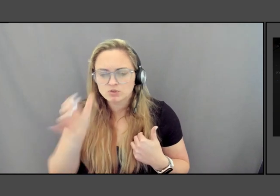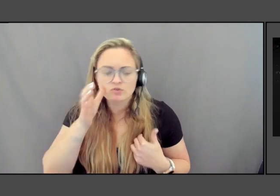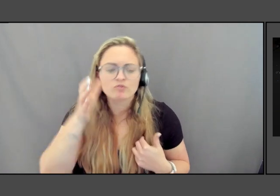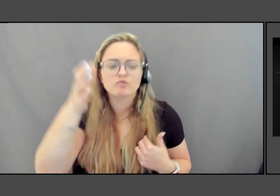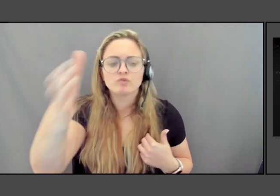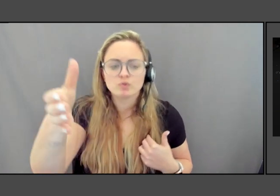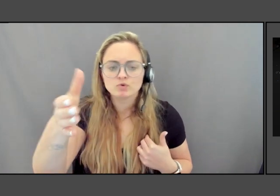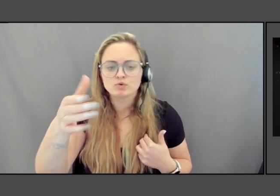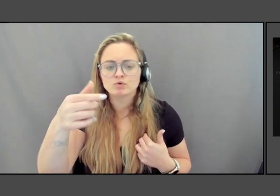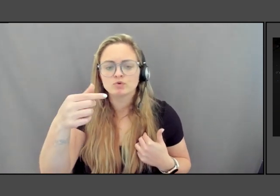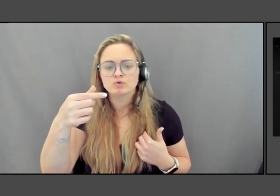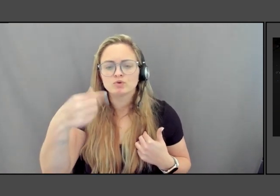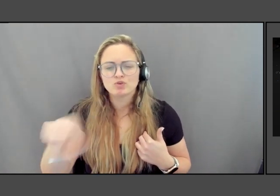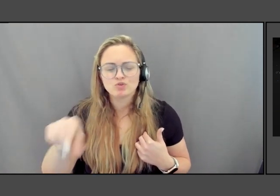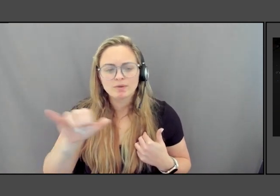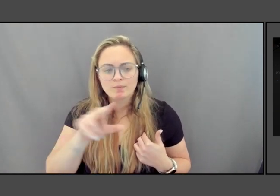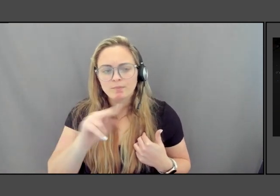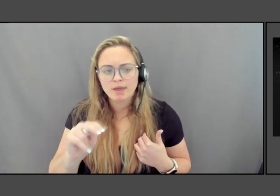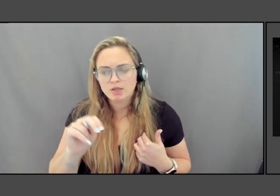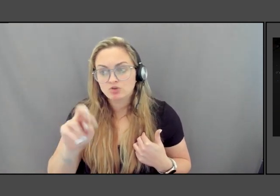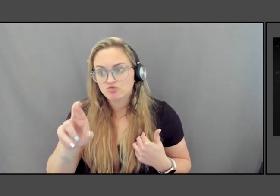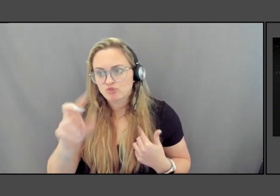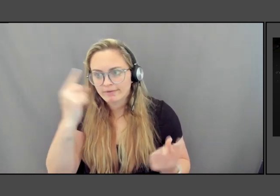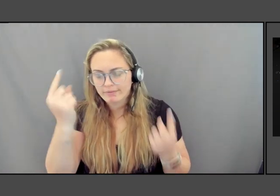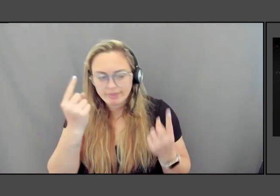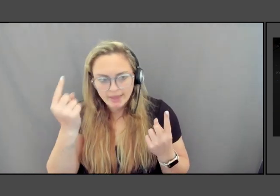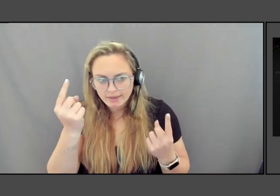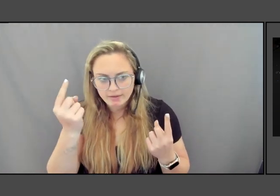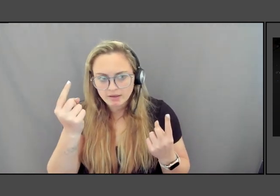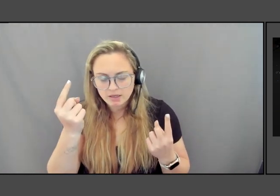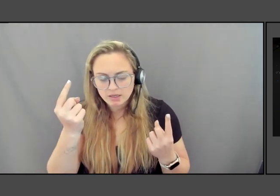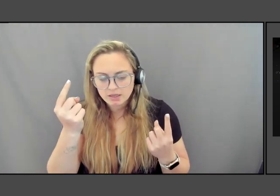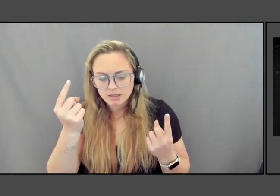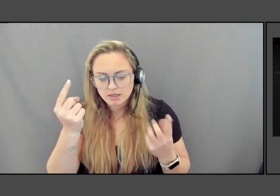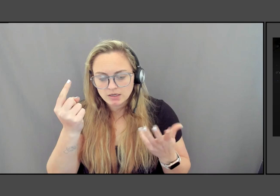Let's rethink what the future could hold